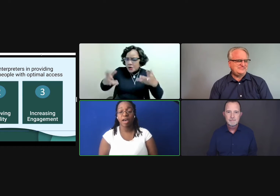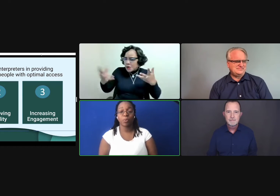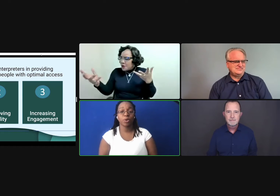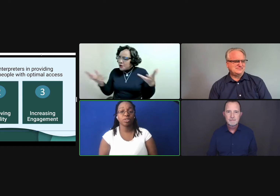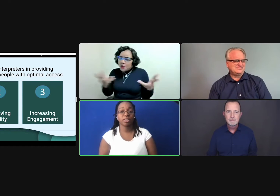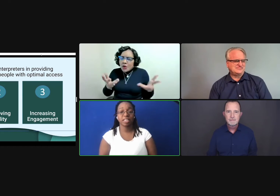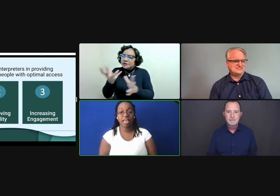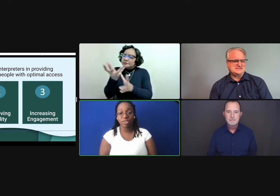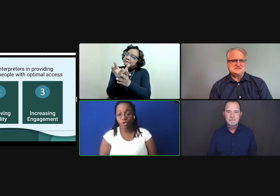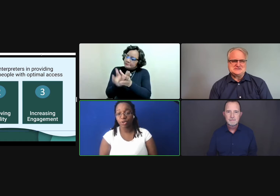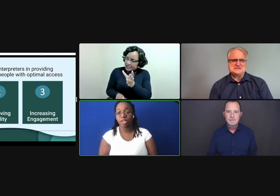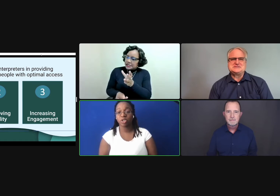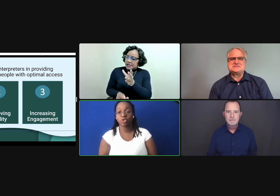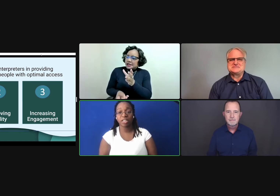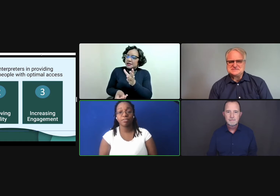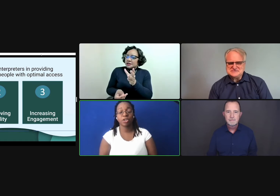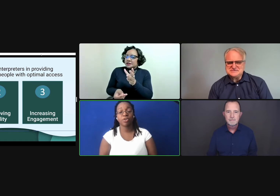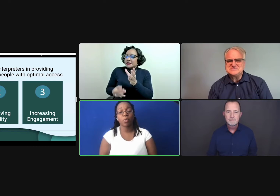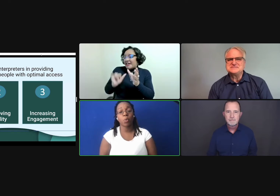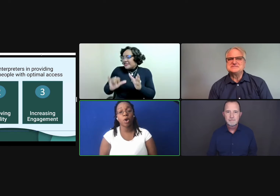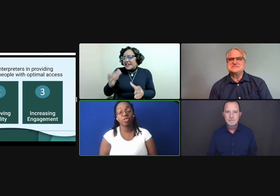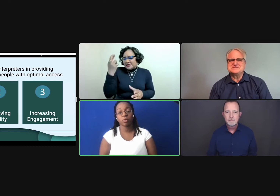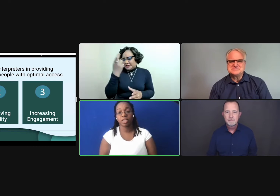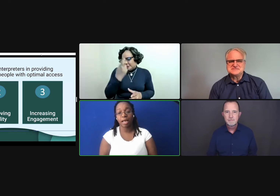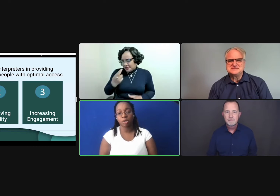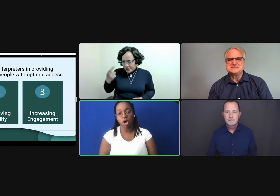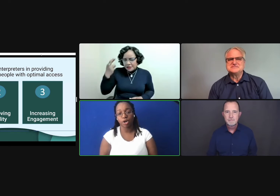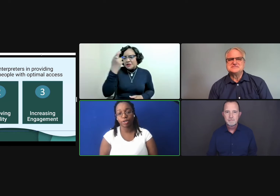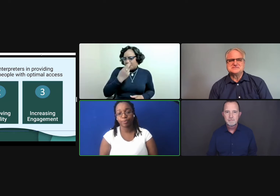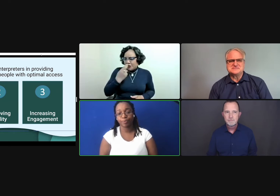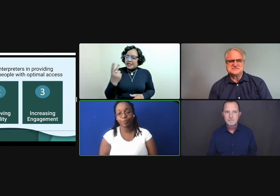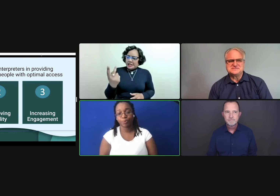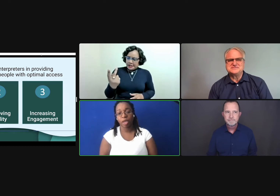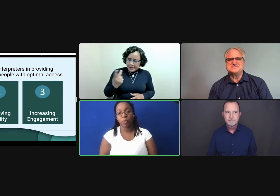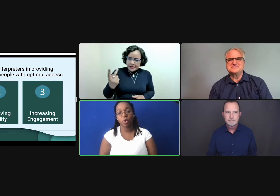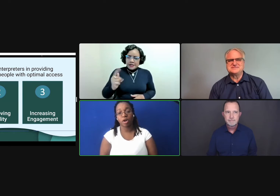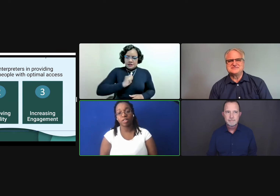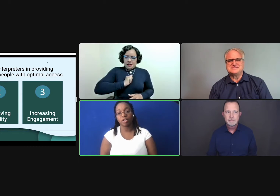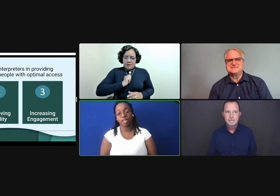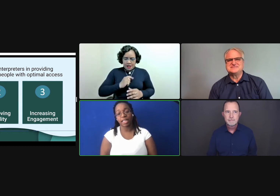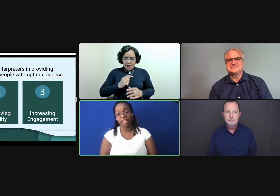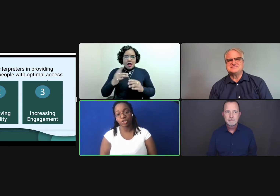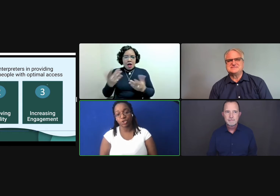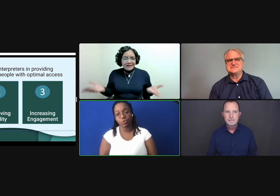had worked together to try to figure out where those gaps are and what are the underlying issues.